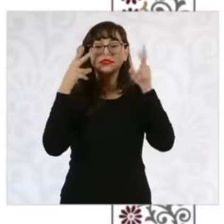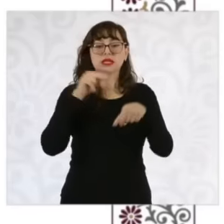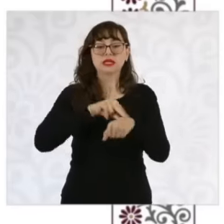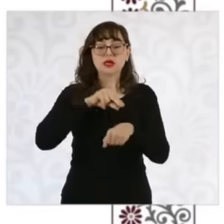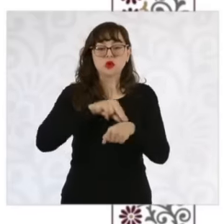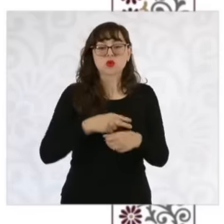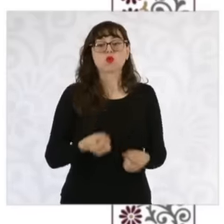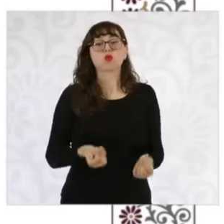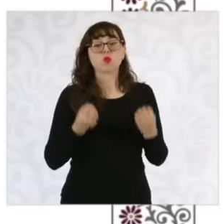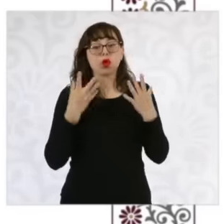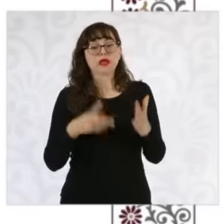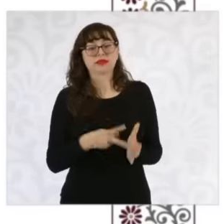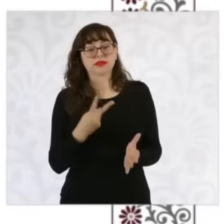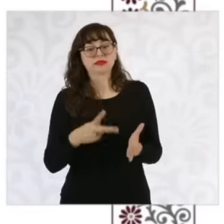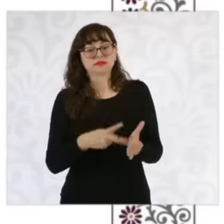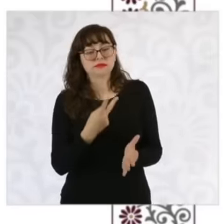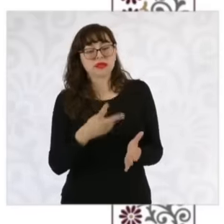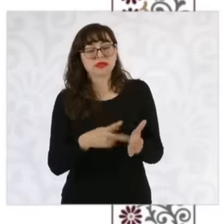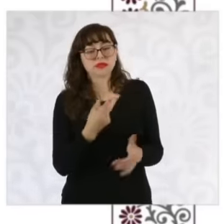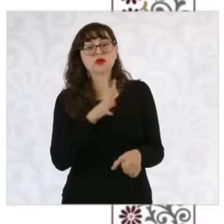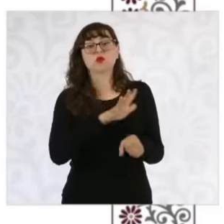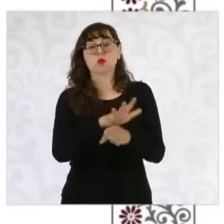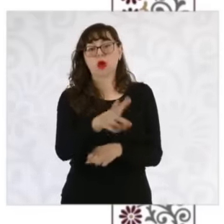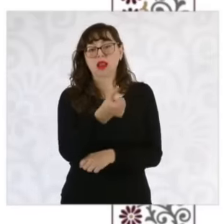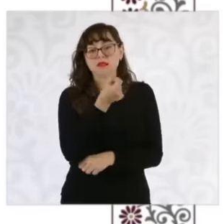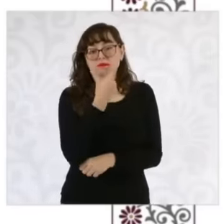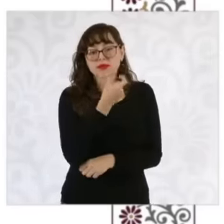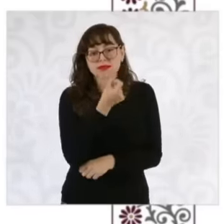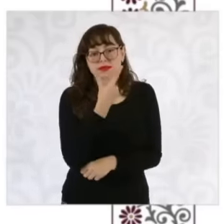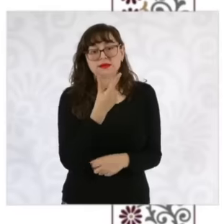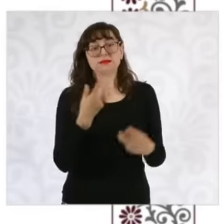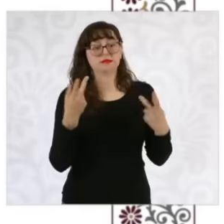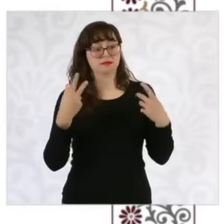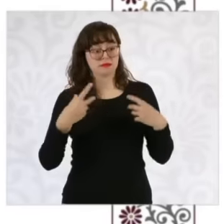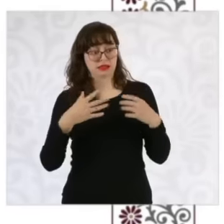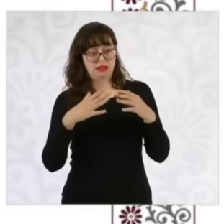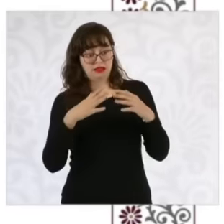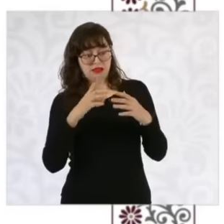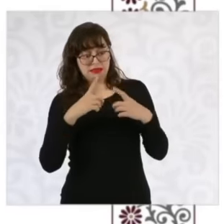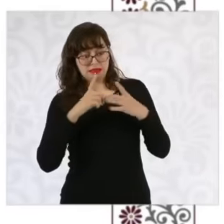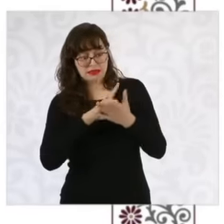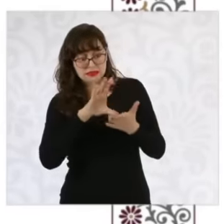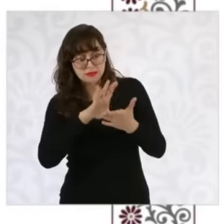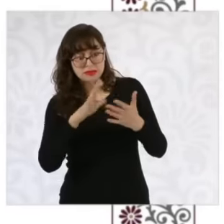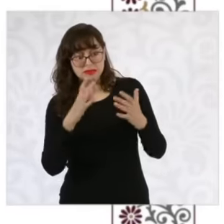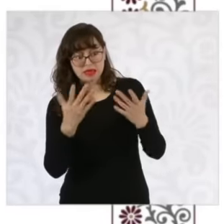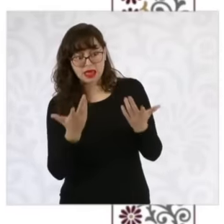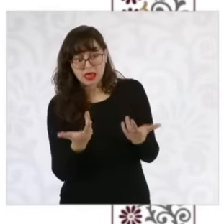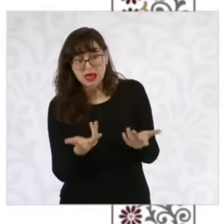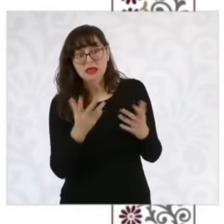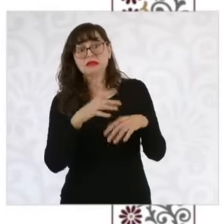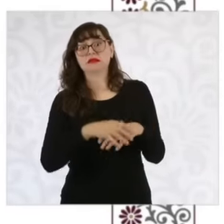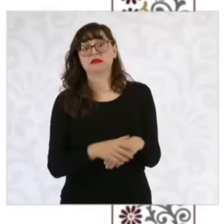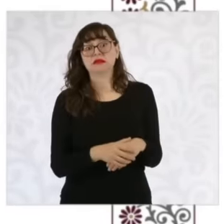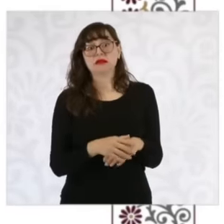previous period What medications drink if you live with a disability How do you eat if you drink water